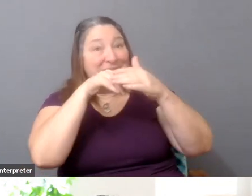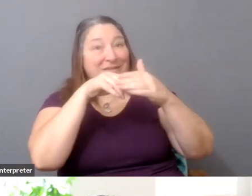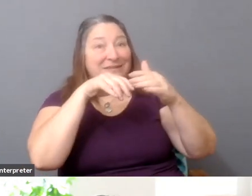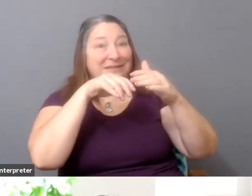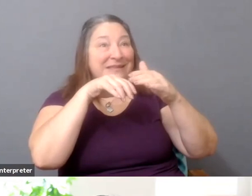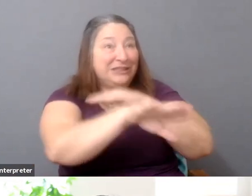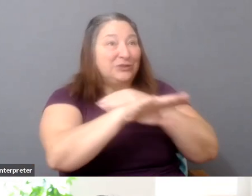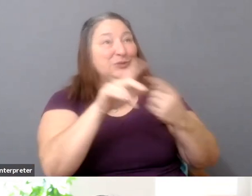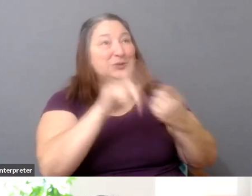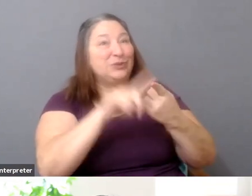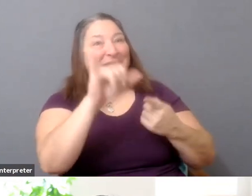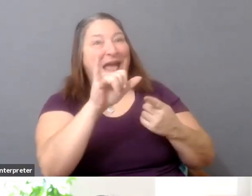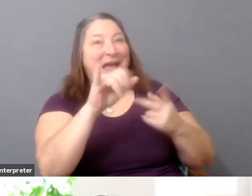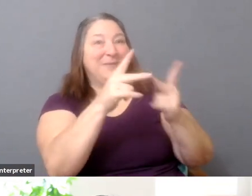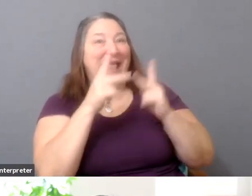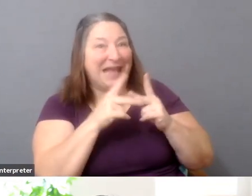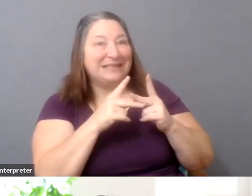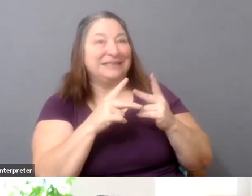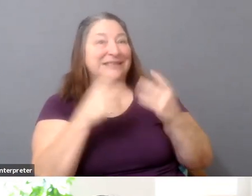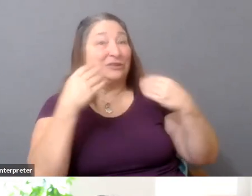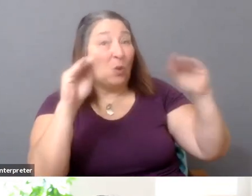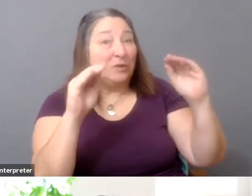How can we work together, you know, collectively